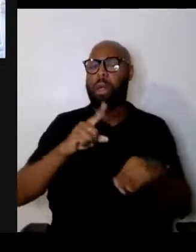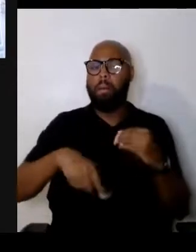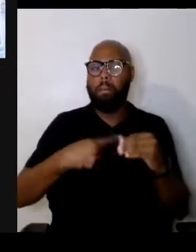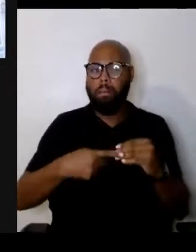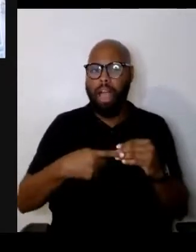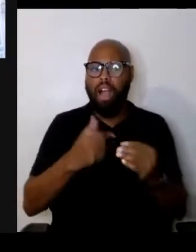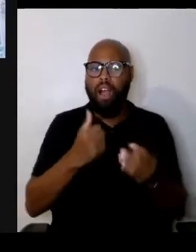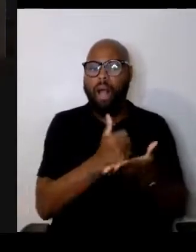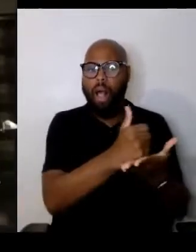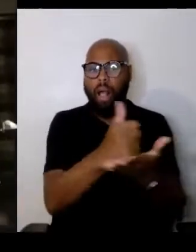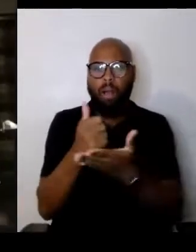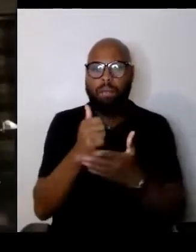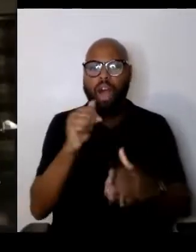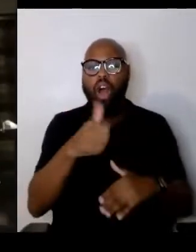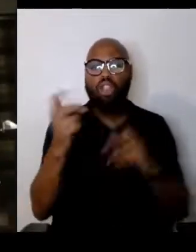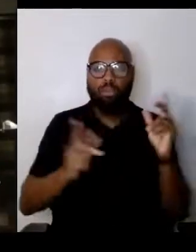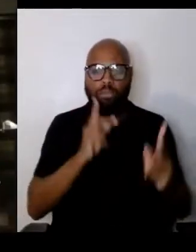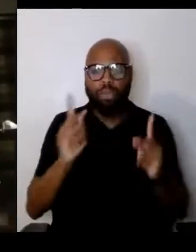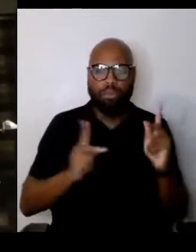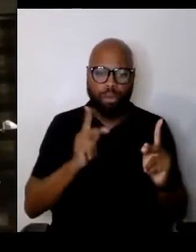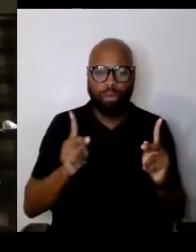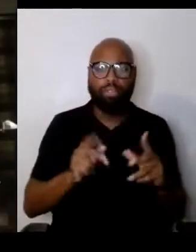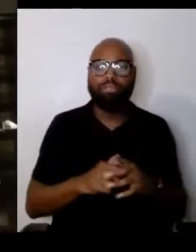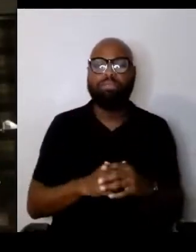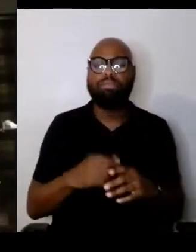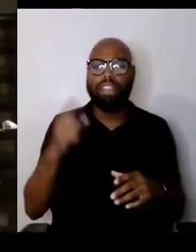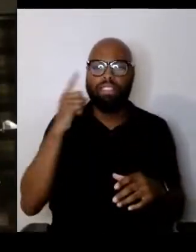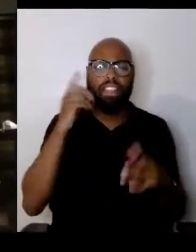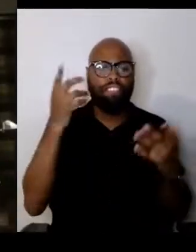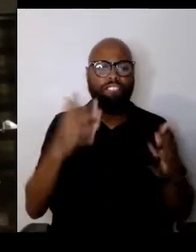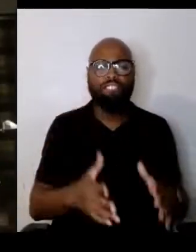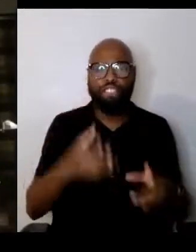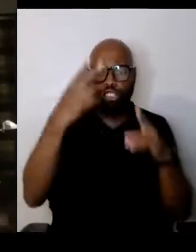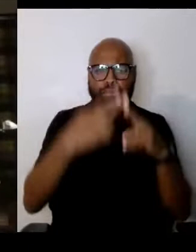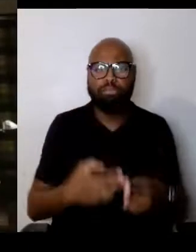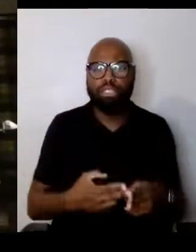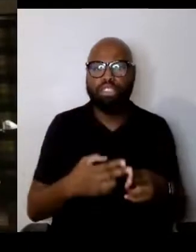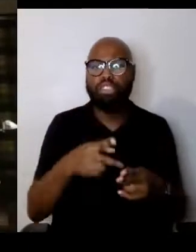I think I mentioned to you that my father was President